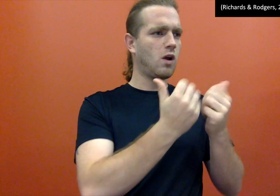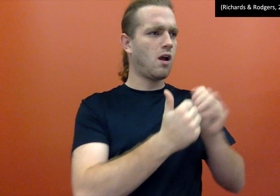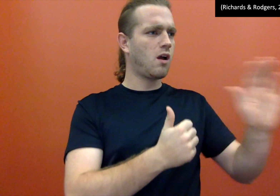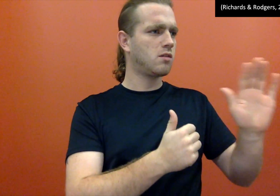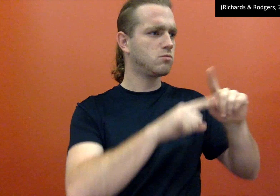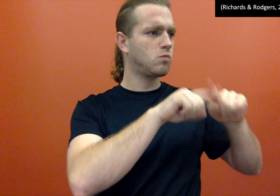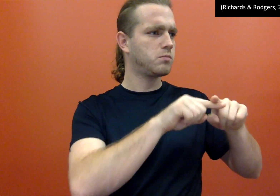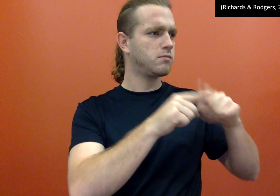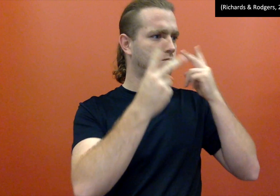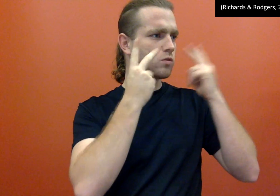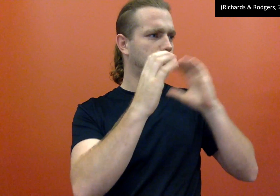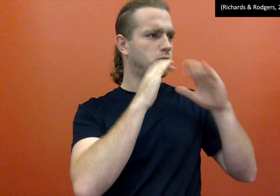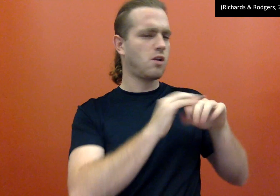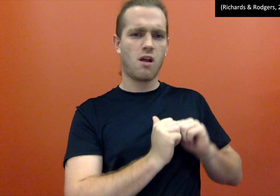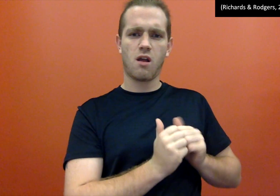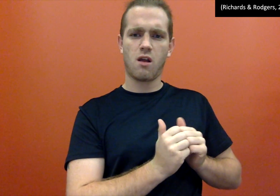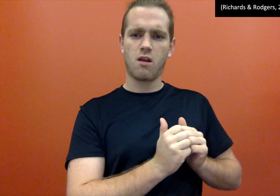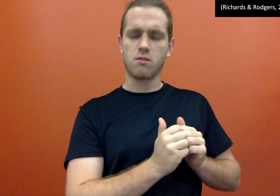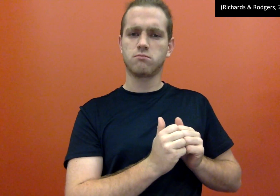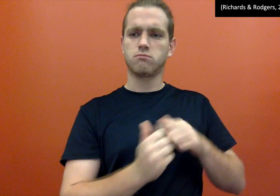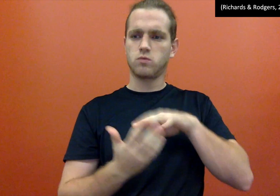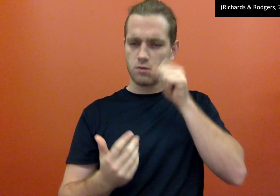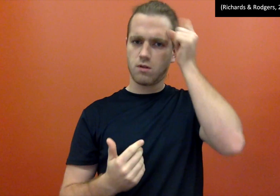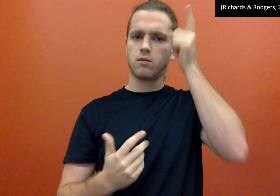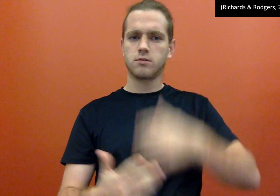To understand how Deaf people rely their visuals, communications, and accessible in this world.